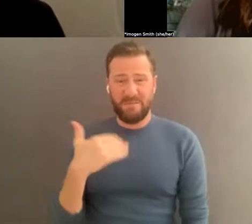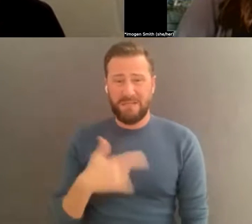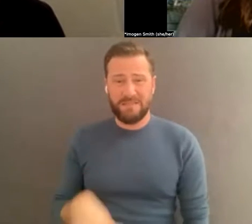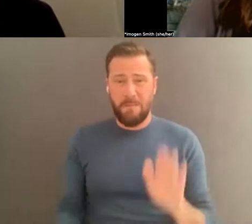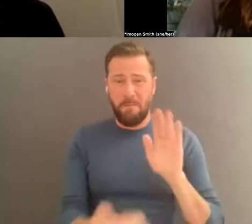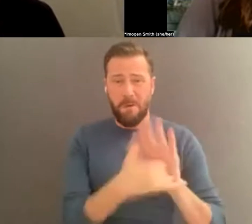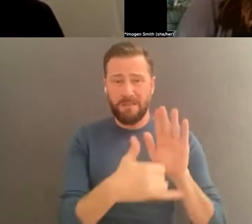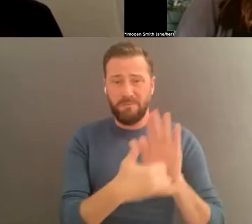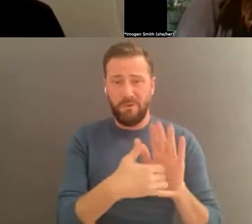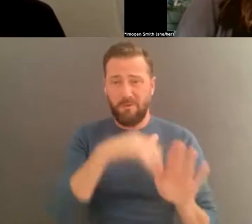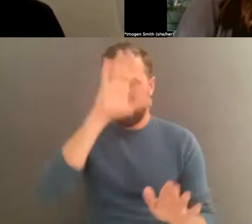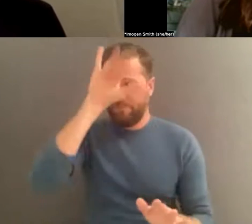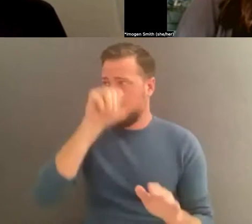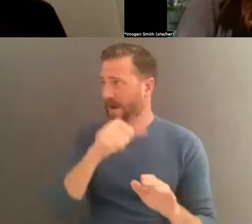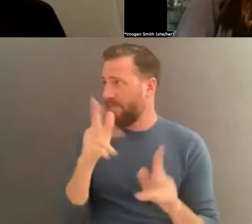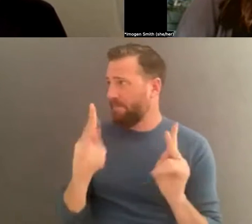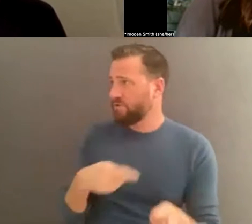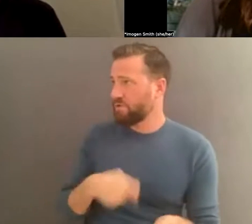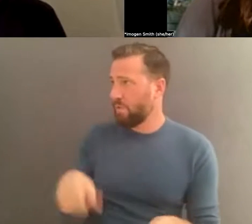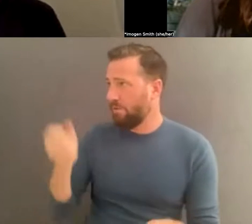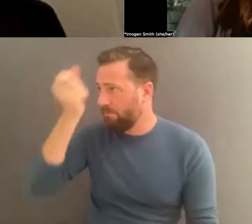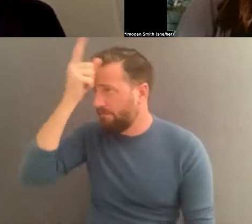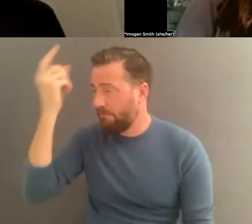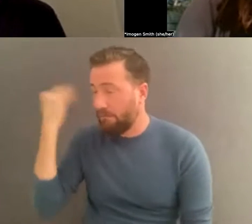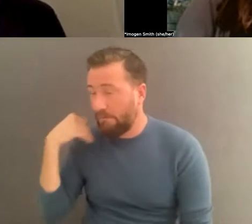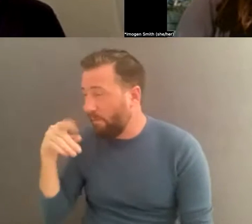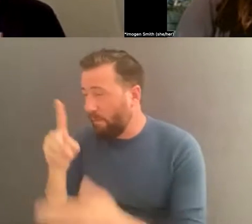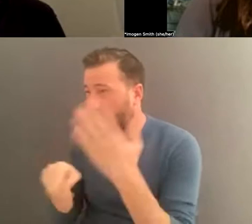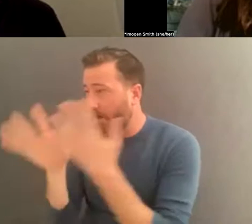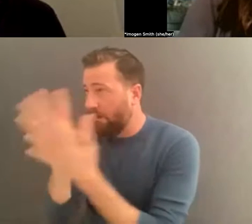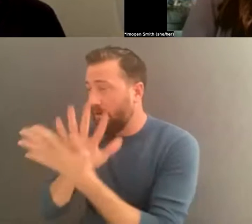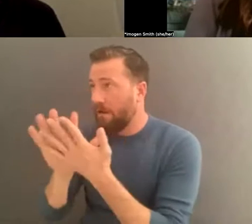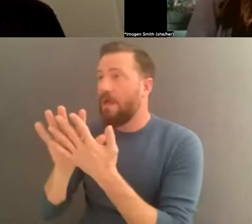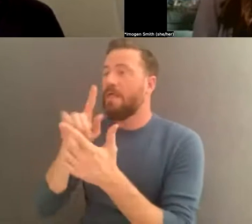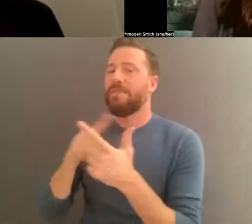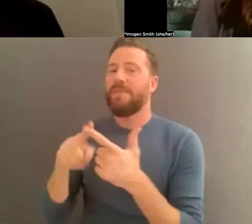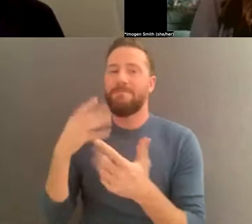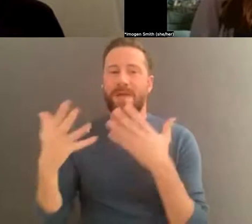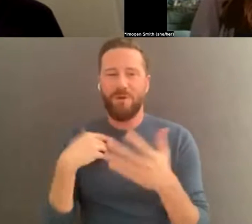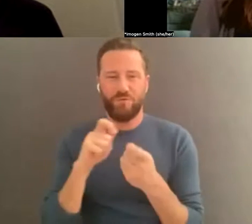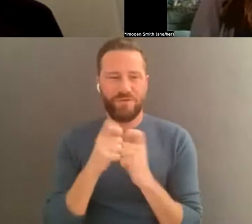do that, you might want to take some time to figure out a clearer system of folders and file names that